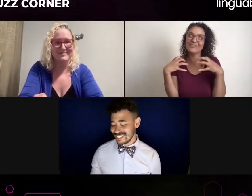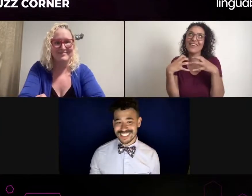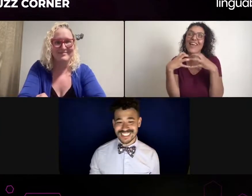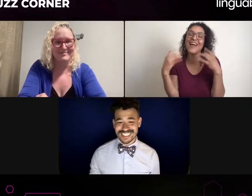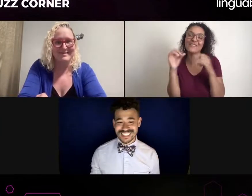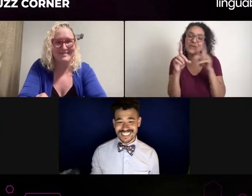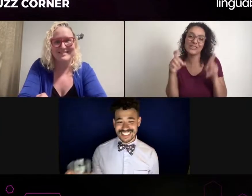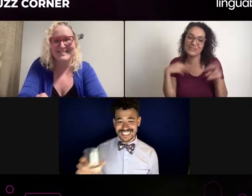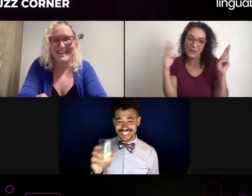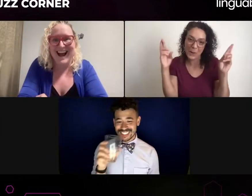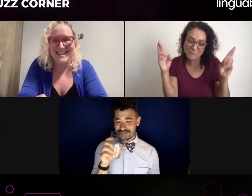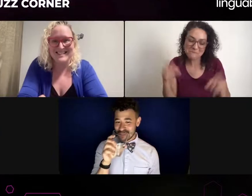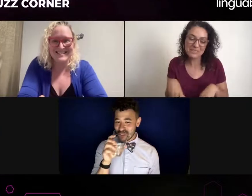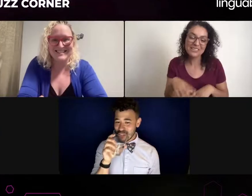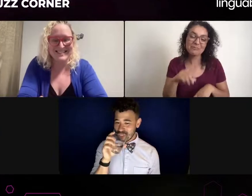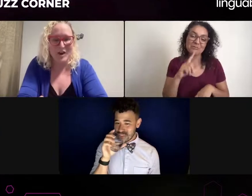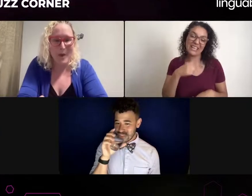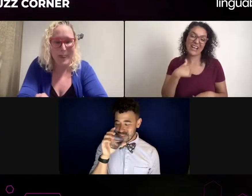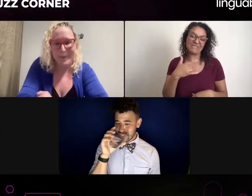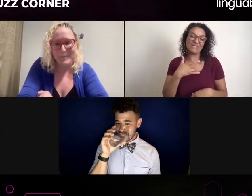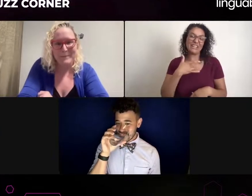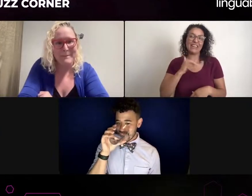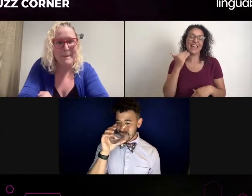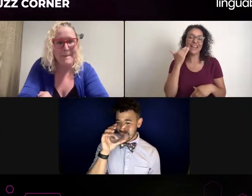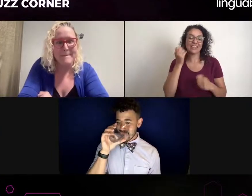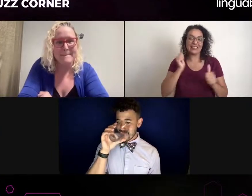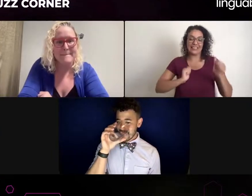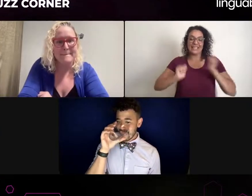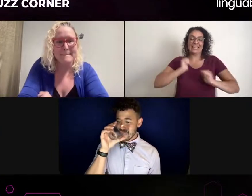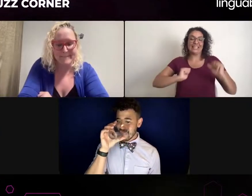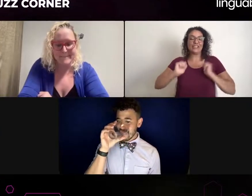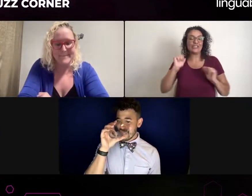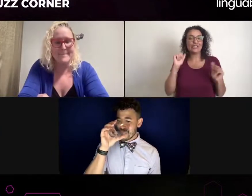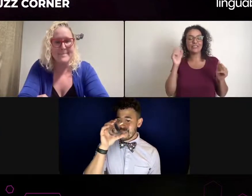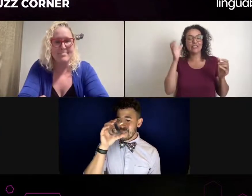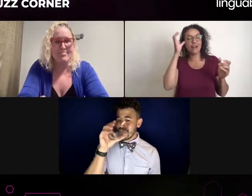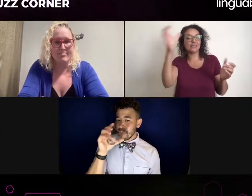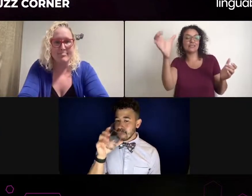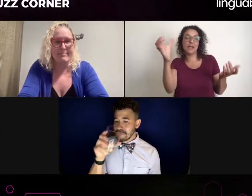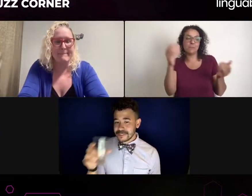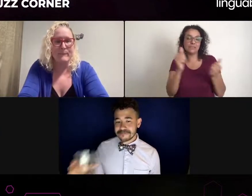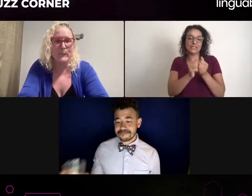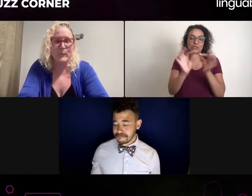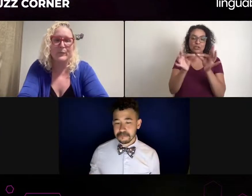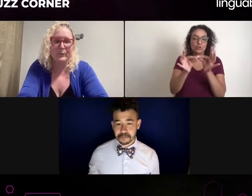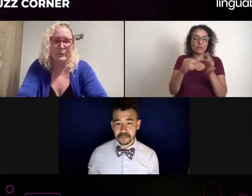because, you know, it was the pandemic or whatever. I remember the interpreter was there and